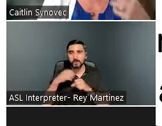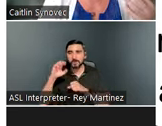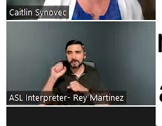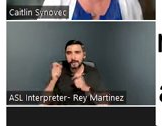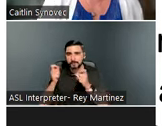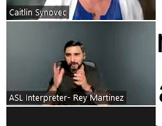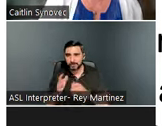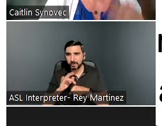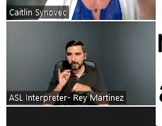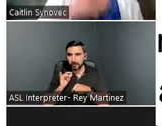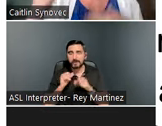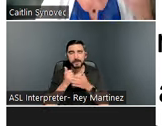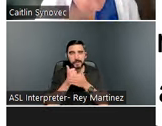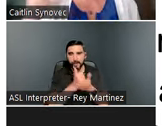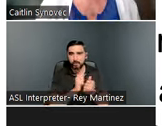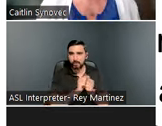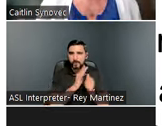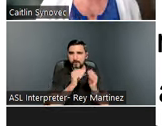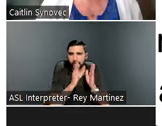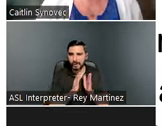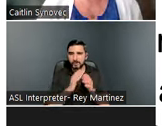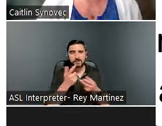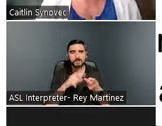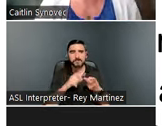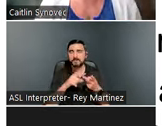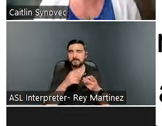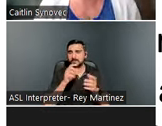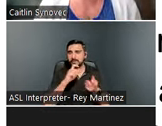and changes in income, and start the process to get some of those supplemental resources